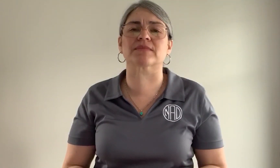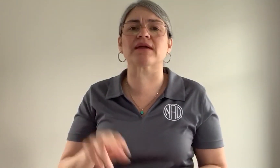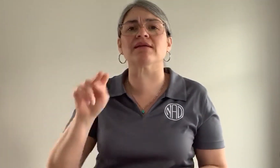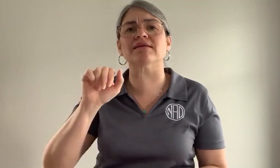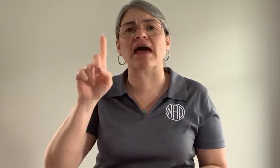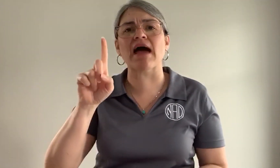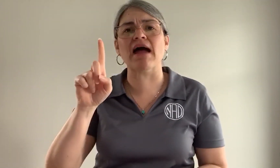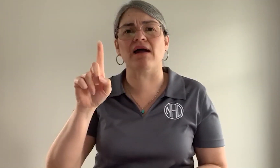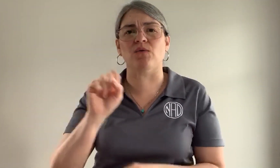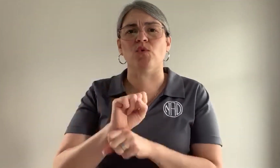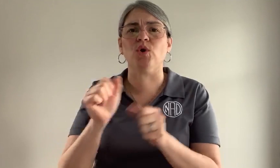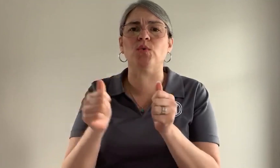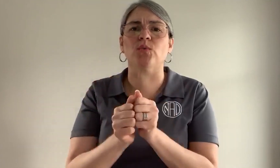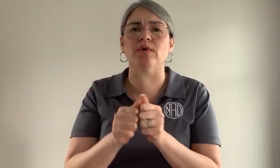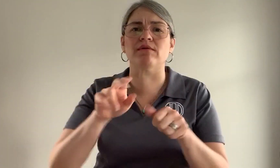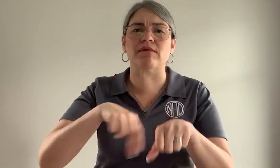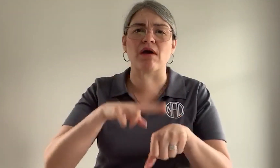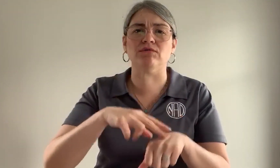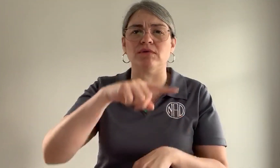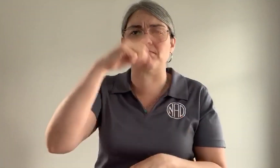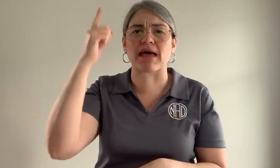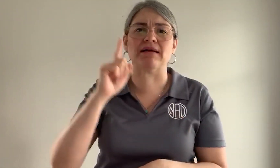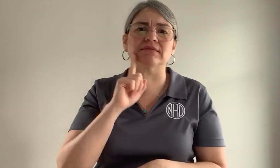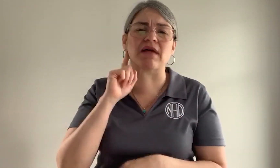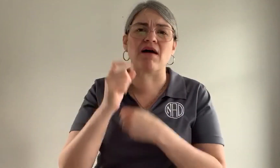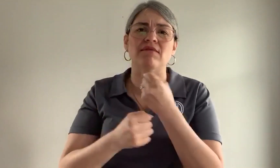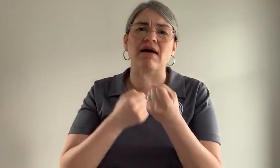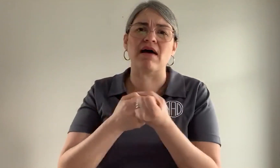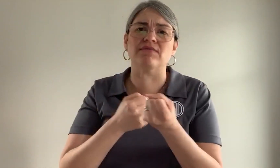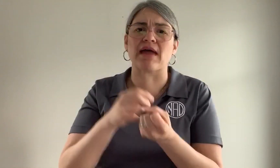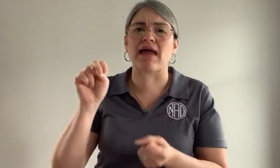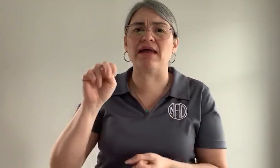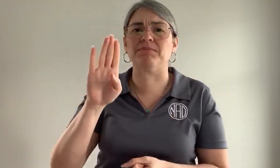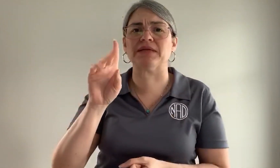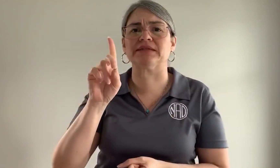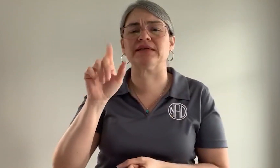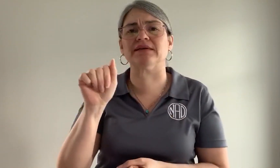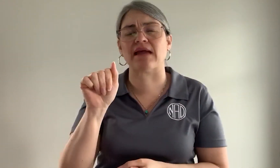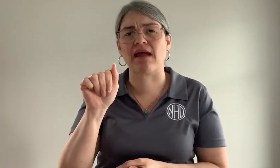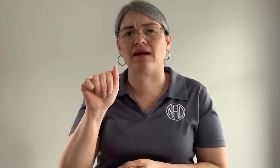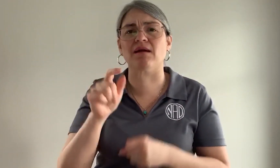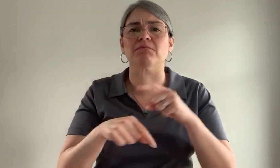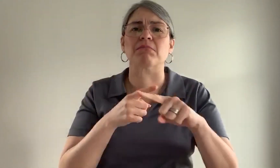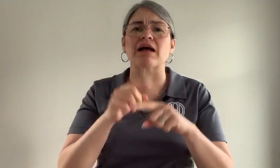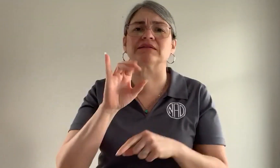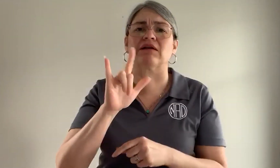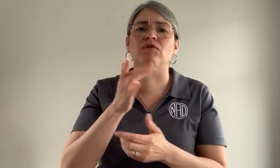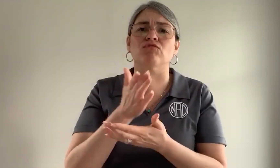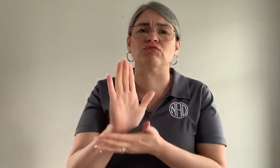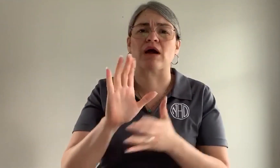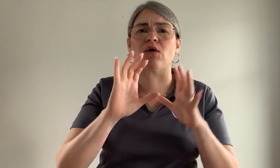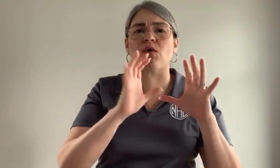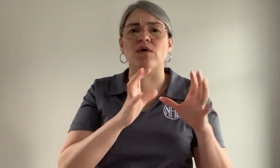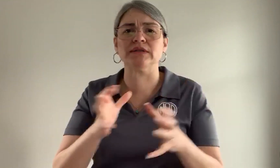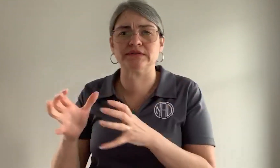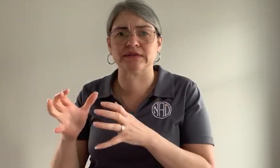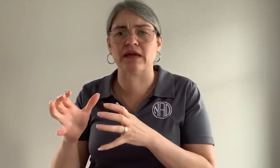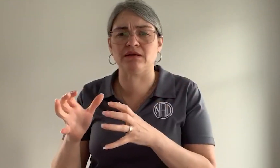The NAD is continuing to work with National Black Deaf Advocates (NBDA) and other civil rights organizations